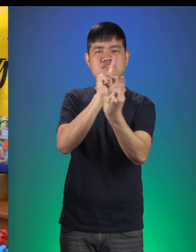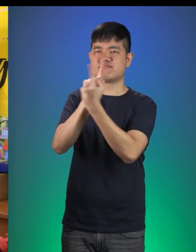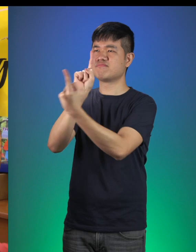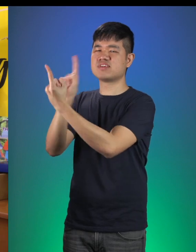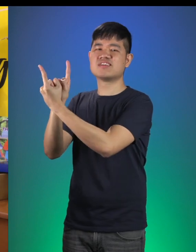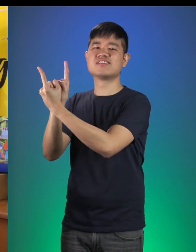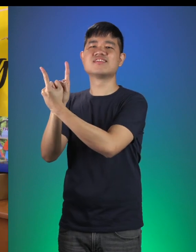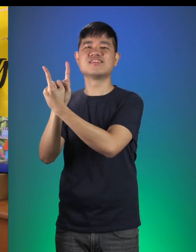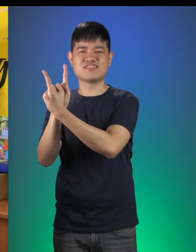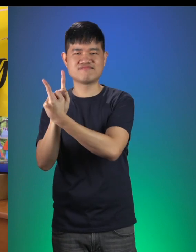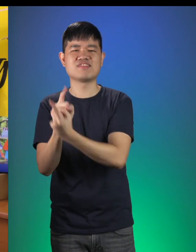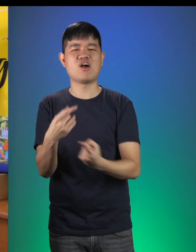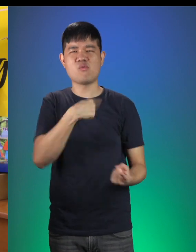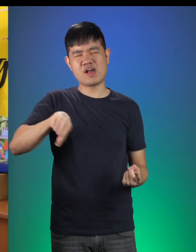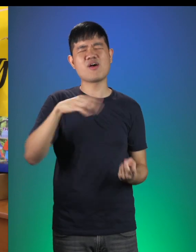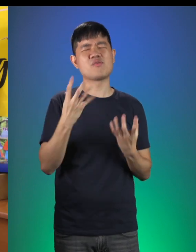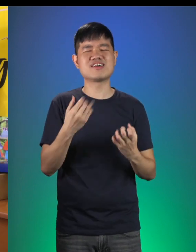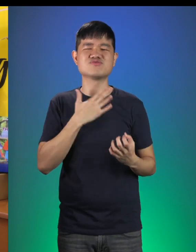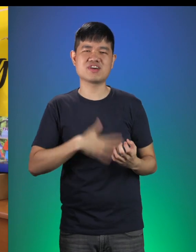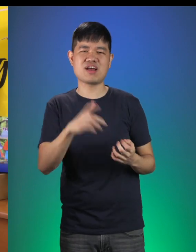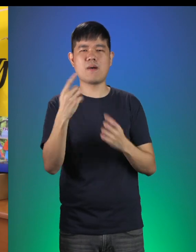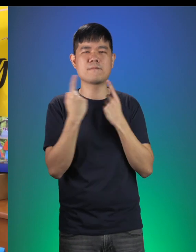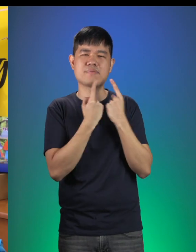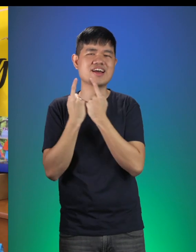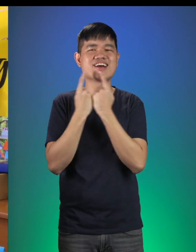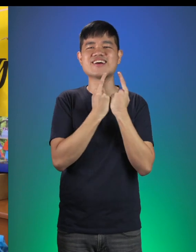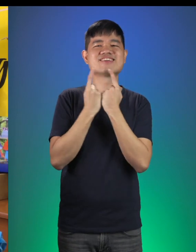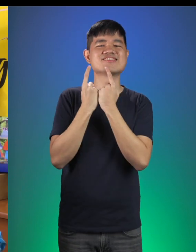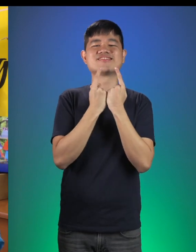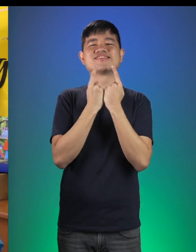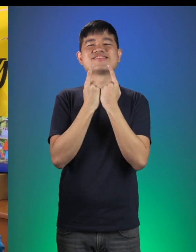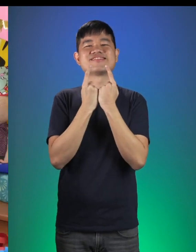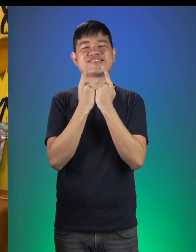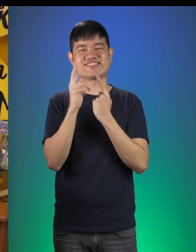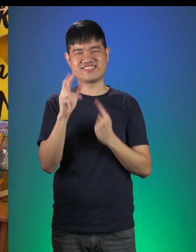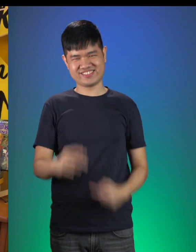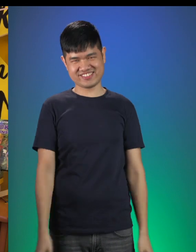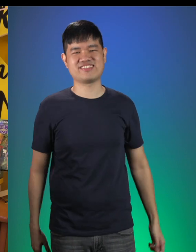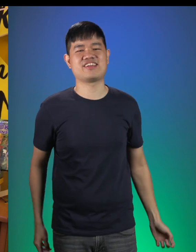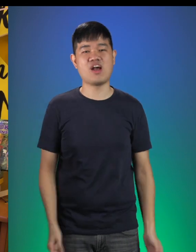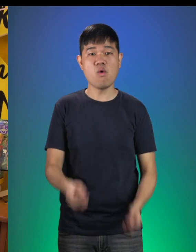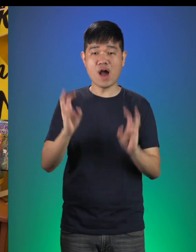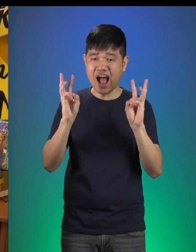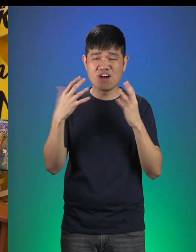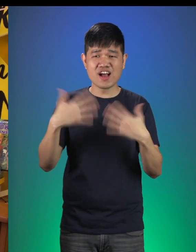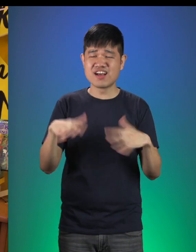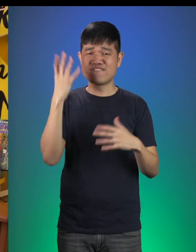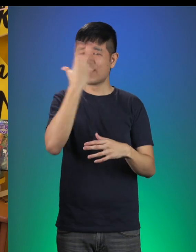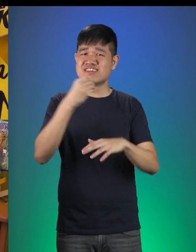And we would like to wish you a very Happy 3rd birthday! Queen: What a gorgeous cake!